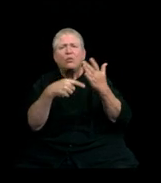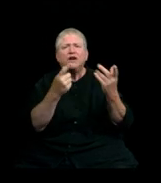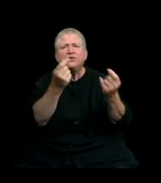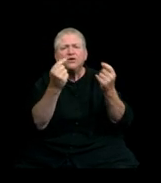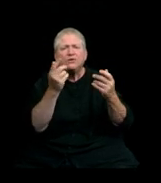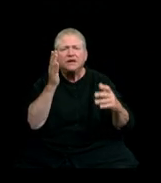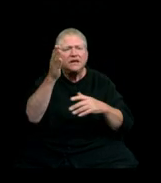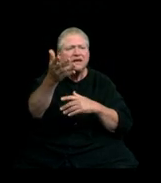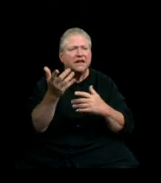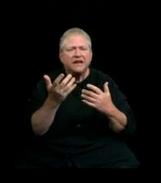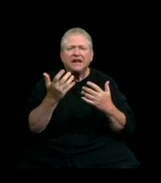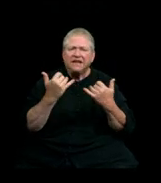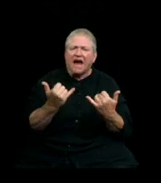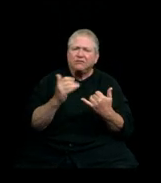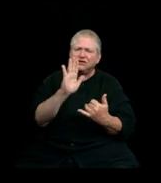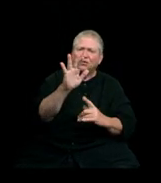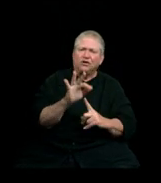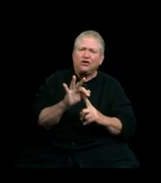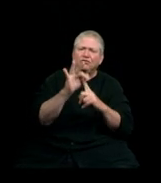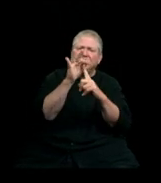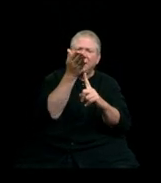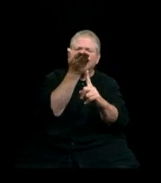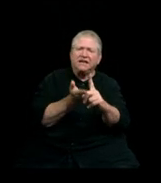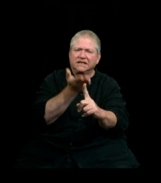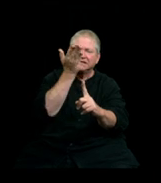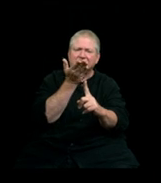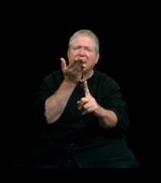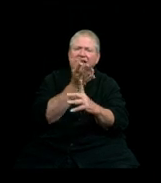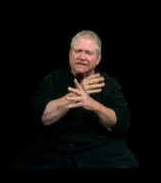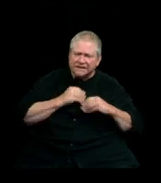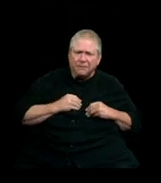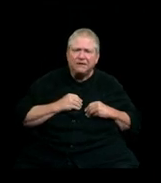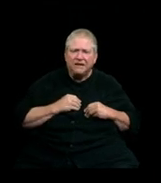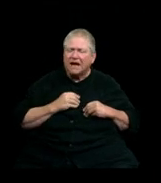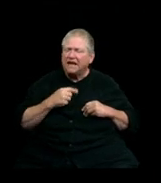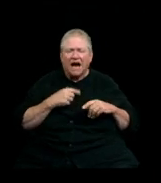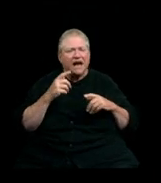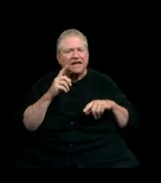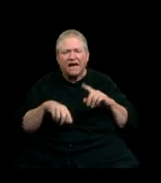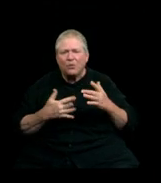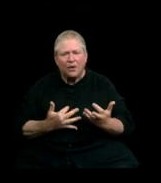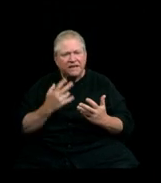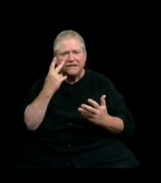This is your uniqueness. Embrace it. And I for one can't wait to see what you do with it.